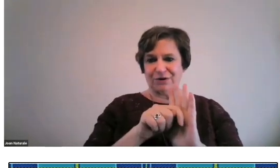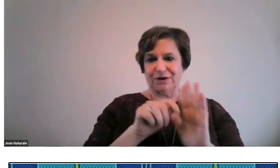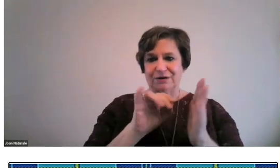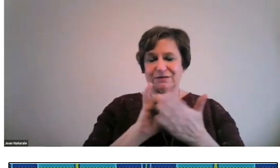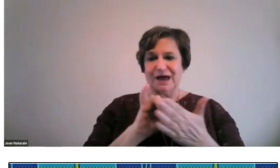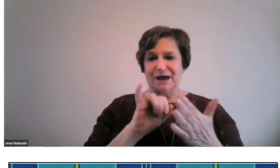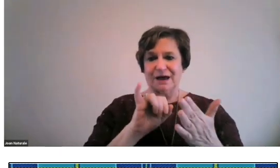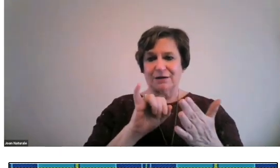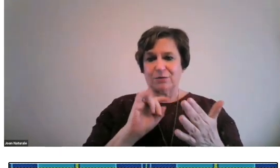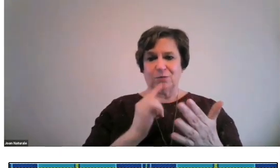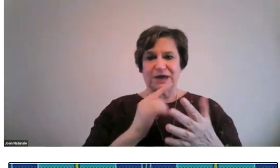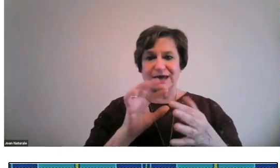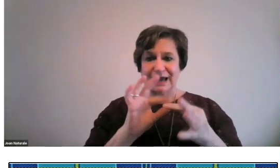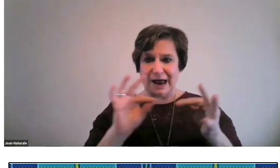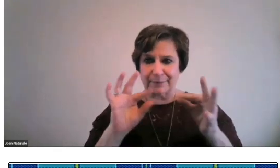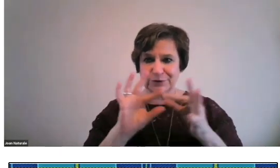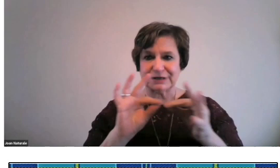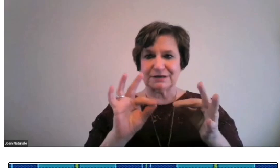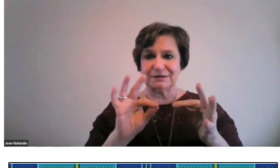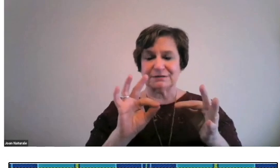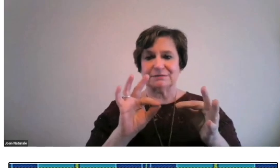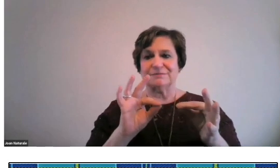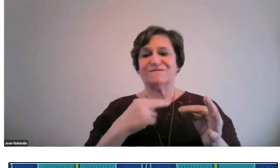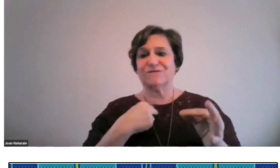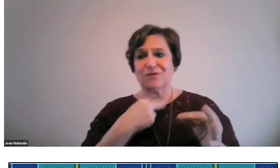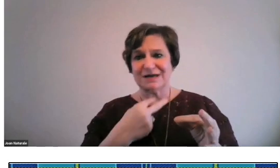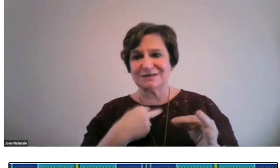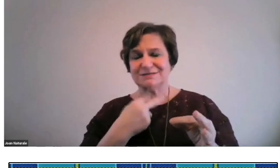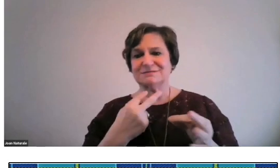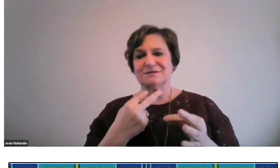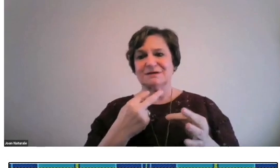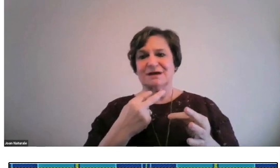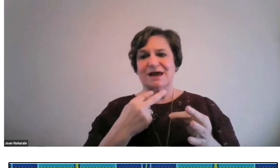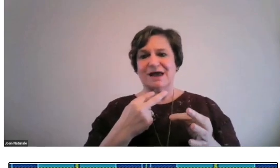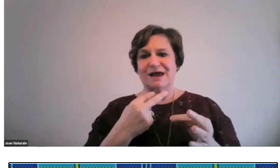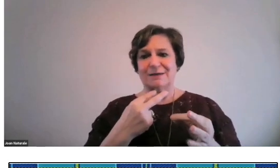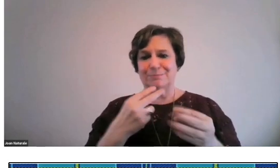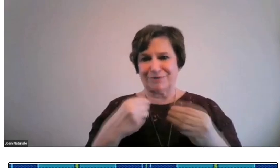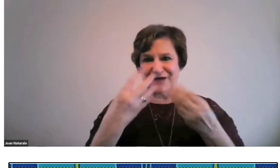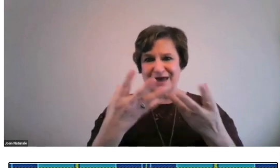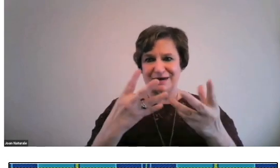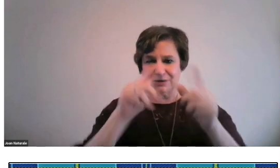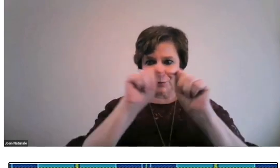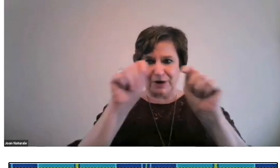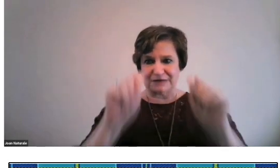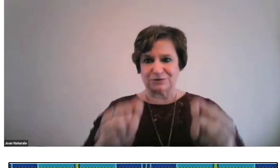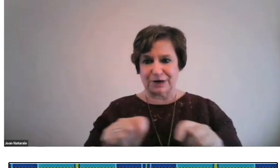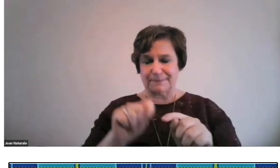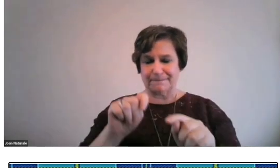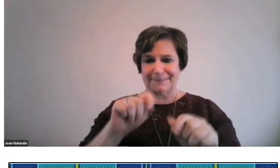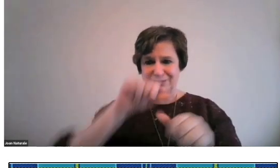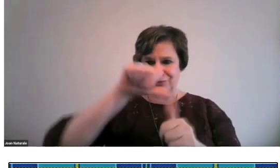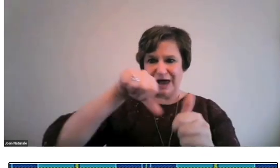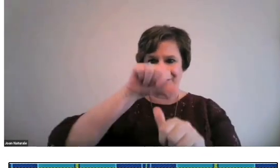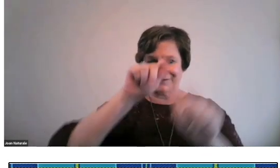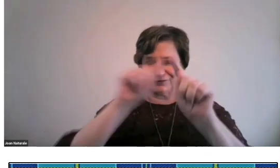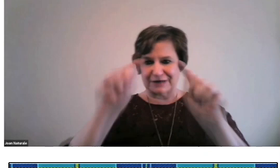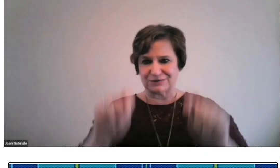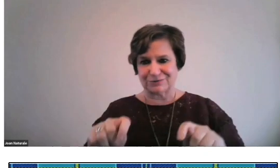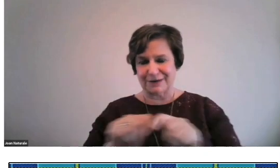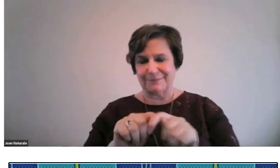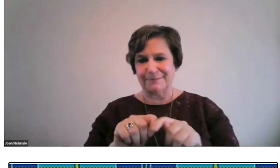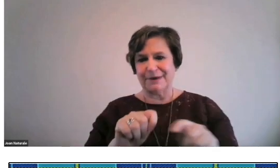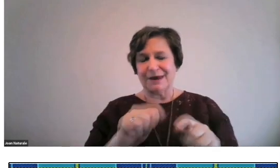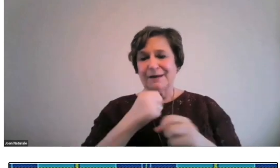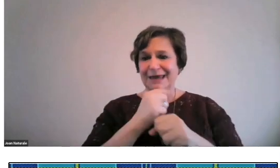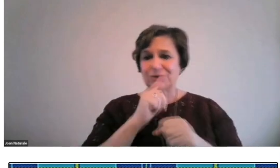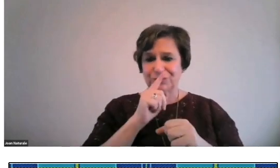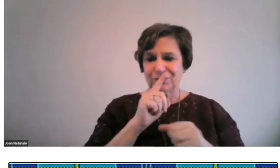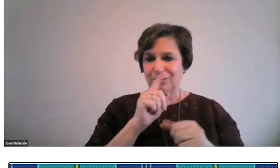We had 61 videos that were captioned, voiced, provided an interactive transcript,